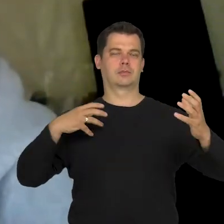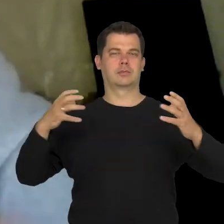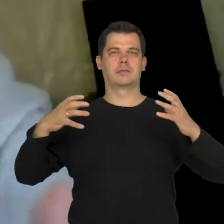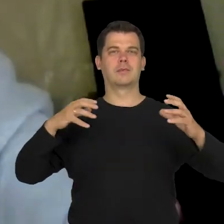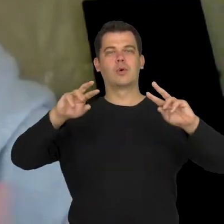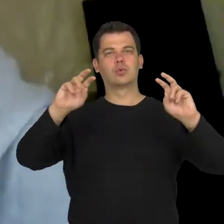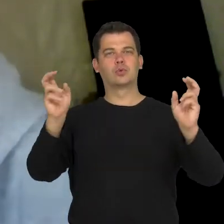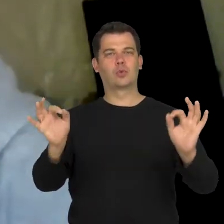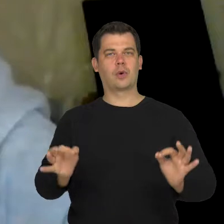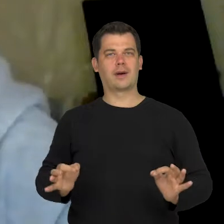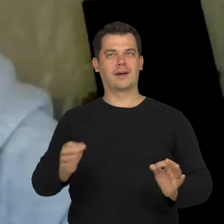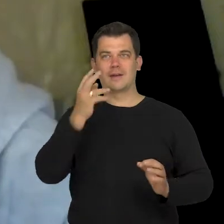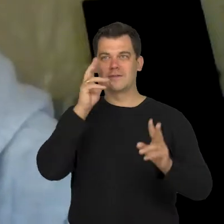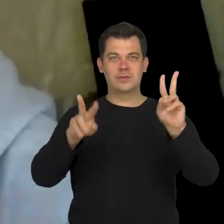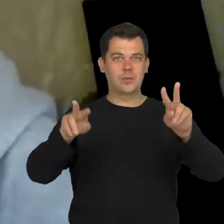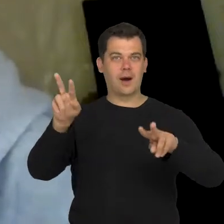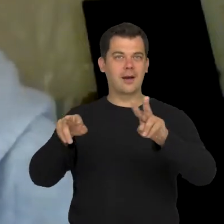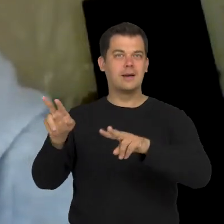though this is looking on a deeper level